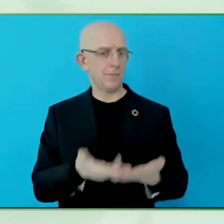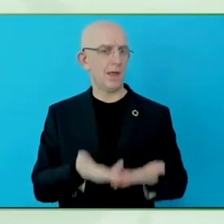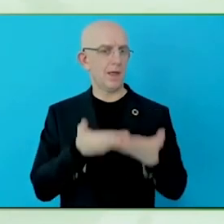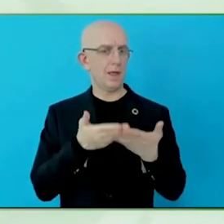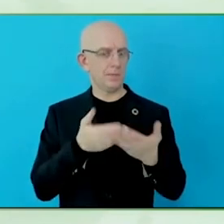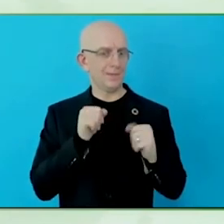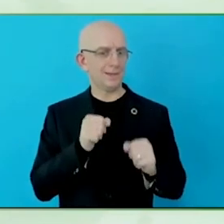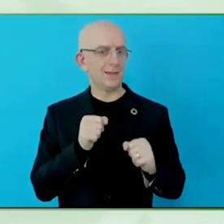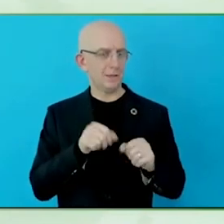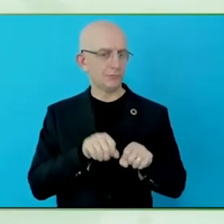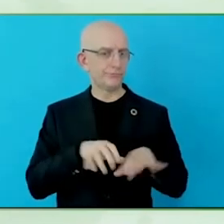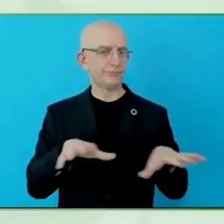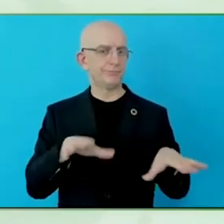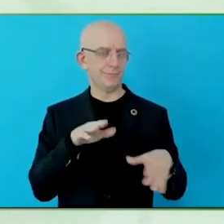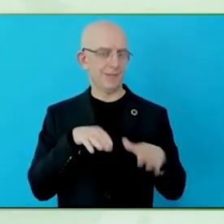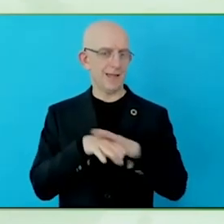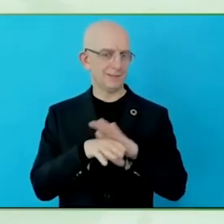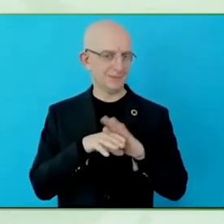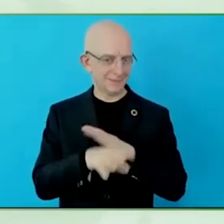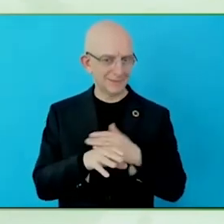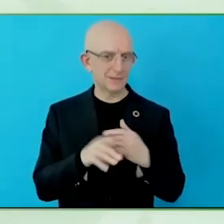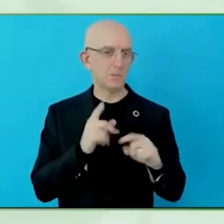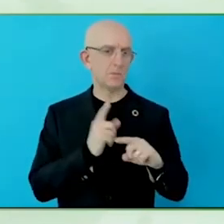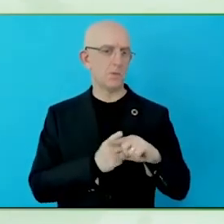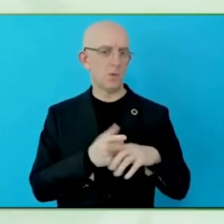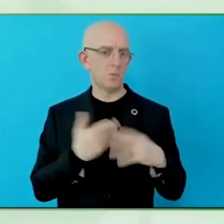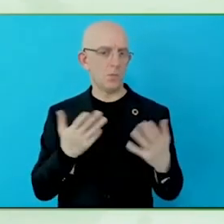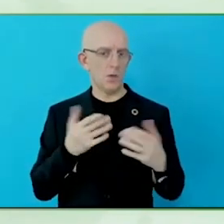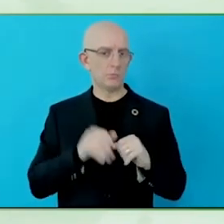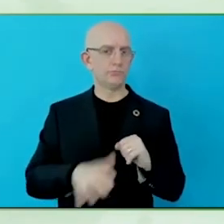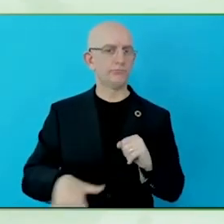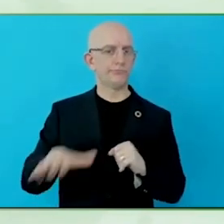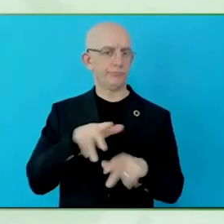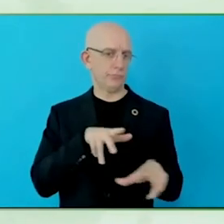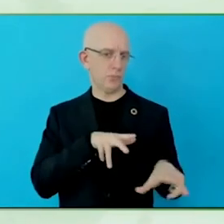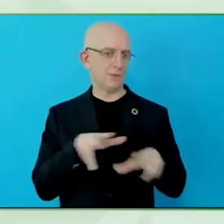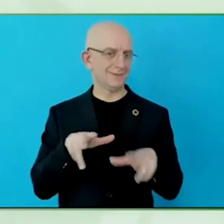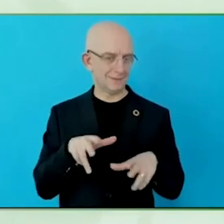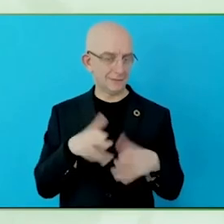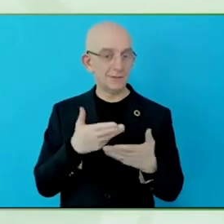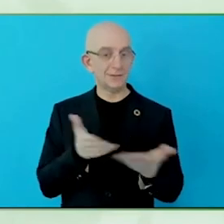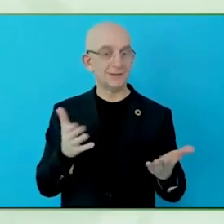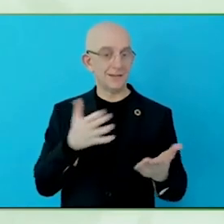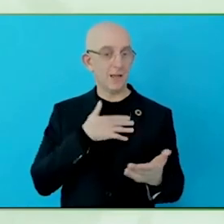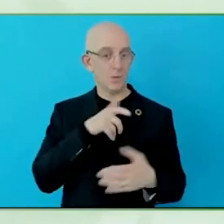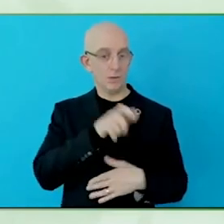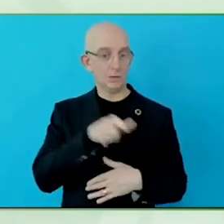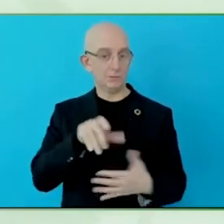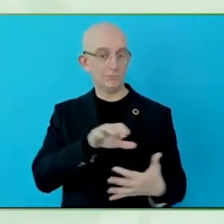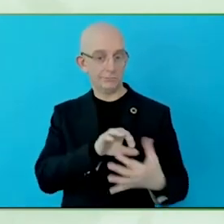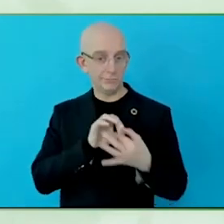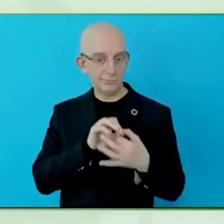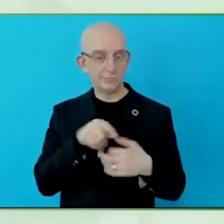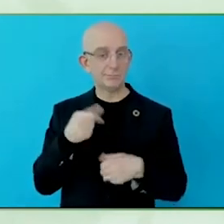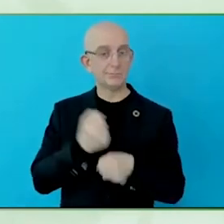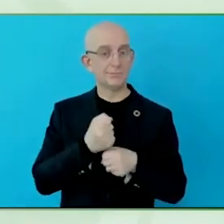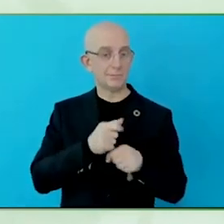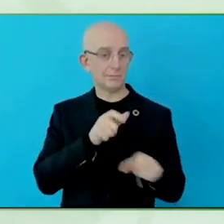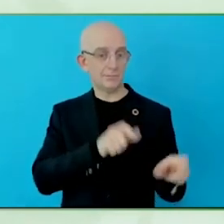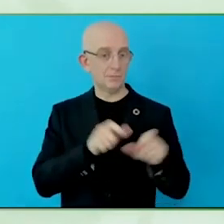You touched on one point, which I'm going to come back to later. Now, I'm going to come back to, I don't think it's terribly boring,